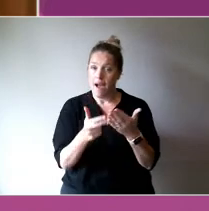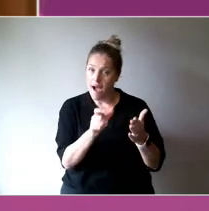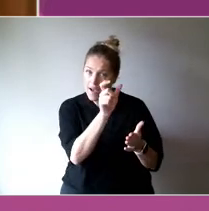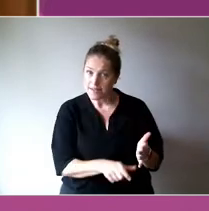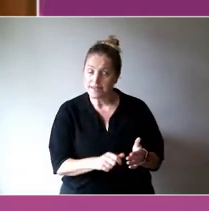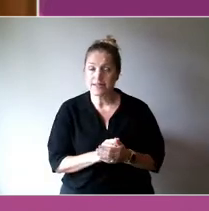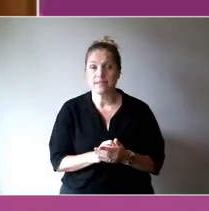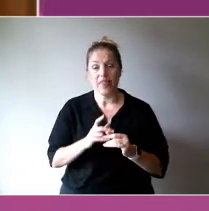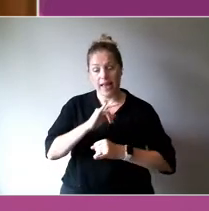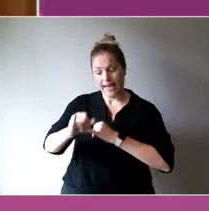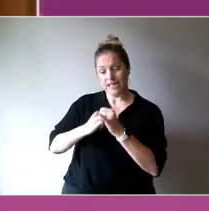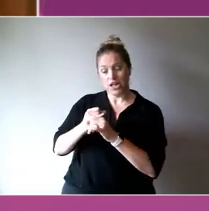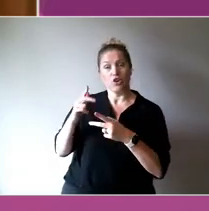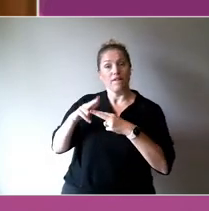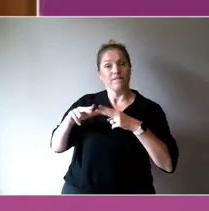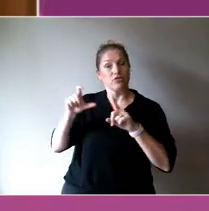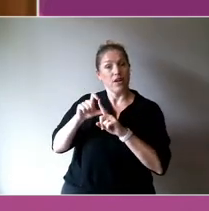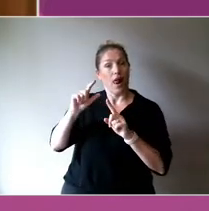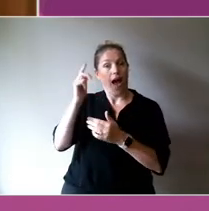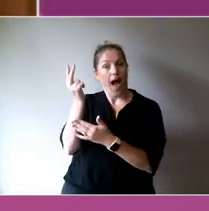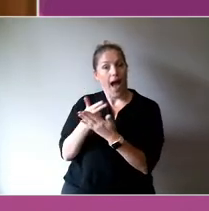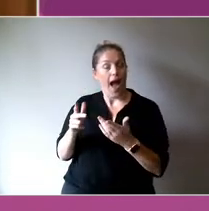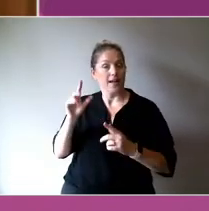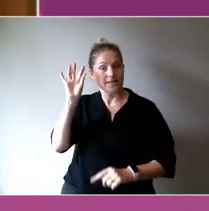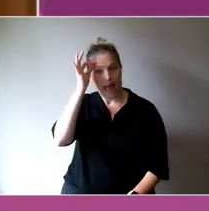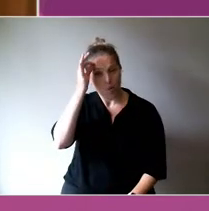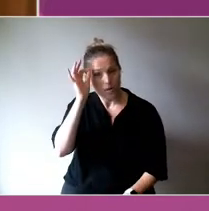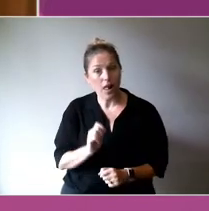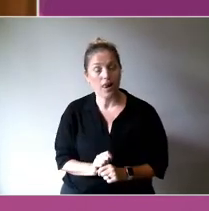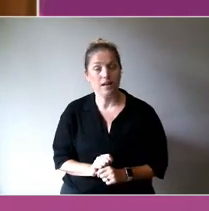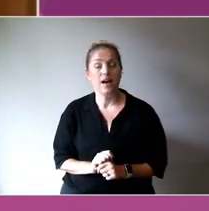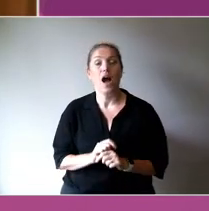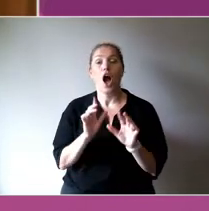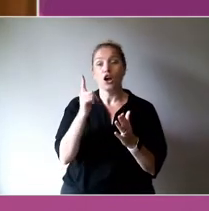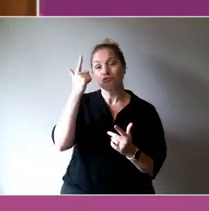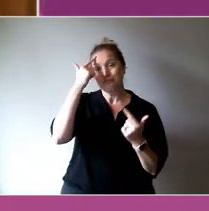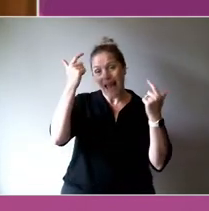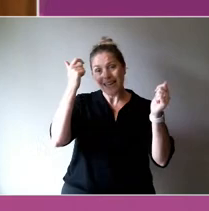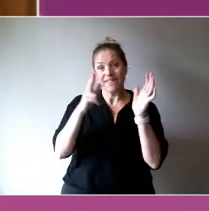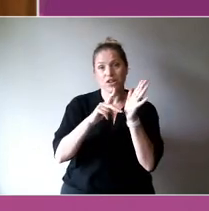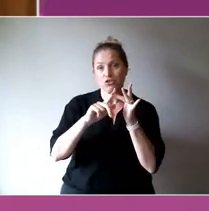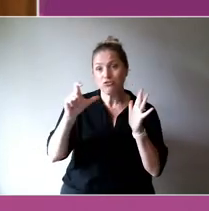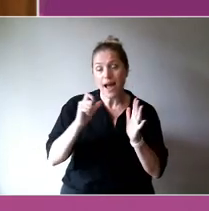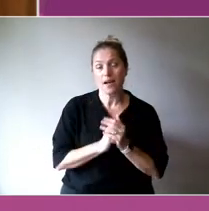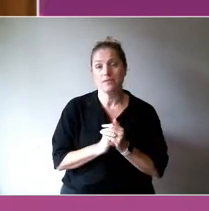and Culture Agencies, Creative Victoria, the University of Sydney, University of New South